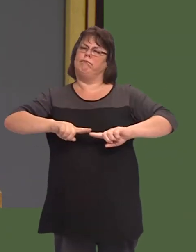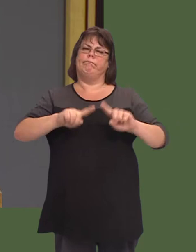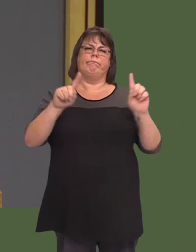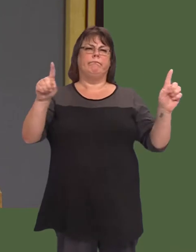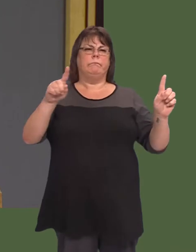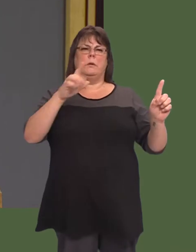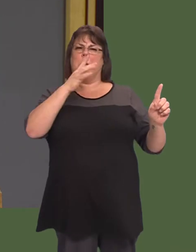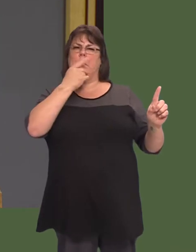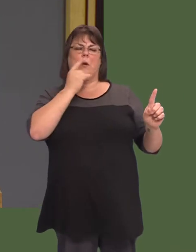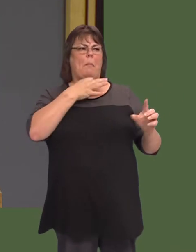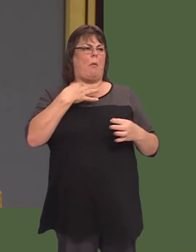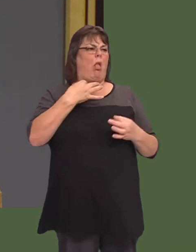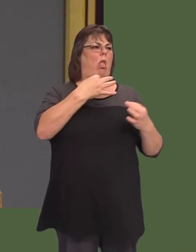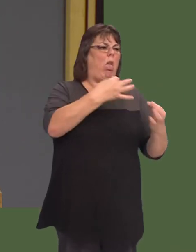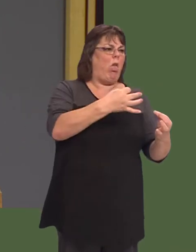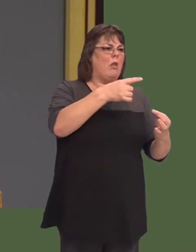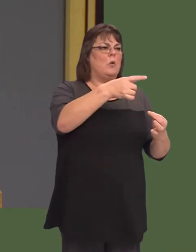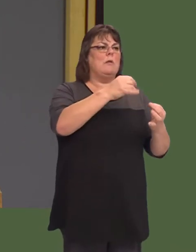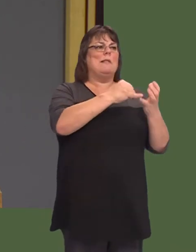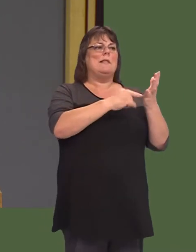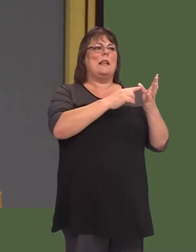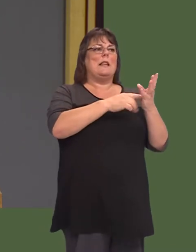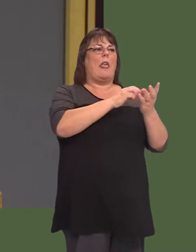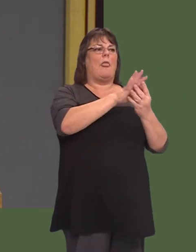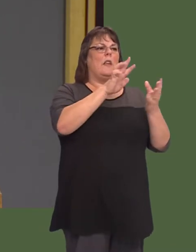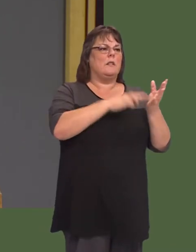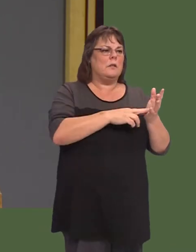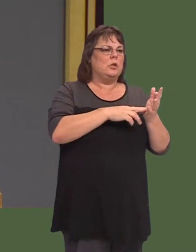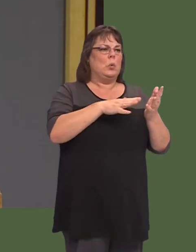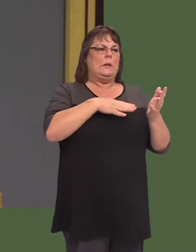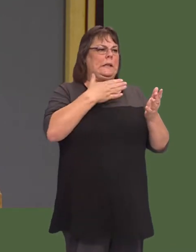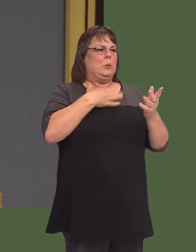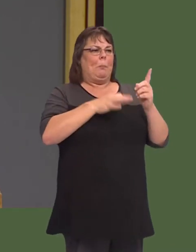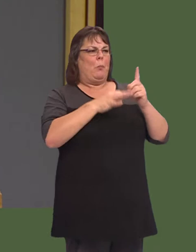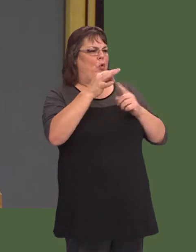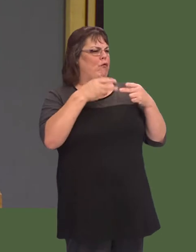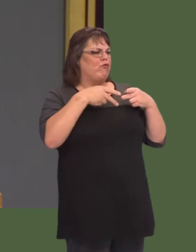its potential attractiveness to investors, without improving the infrastructure still further in the northern Valleys.